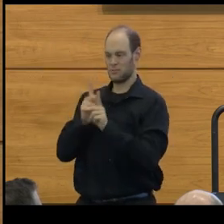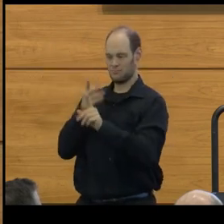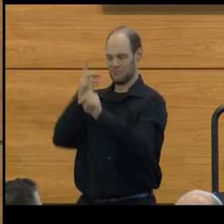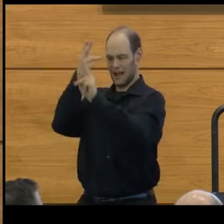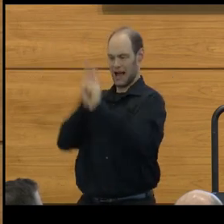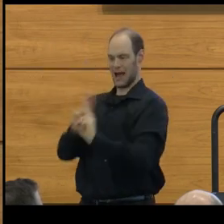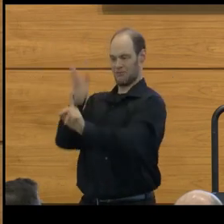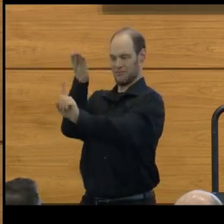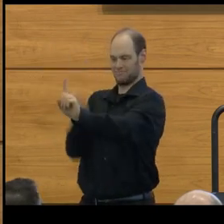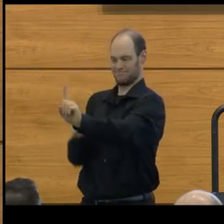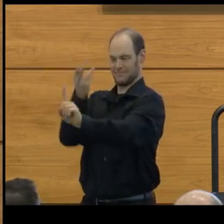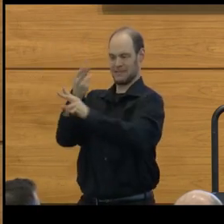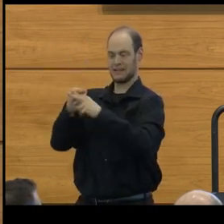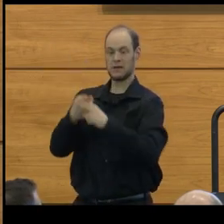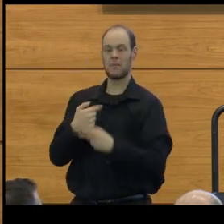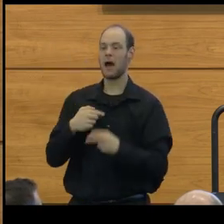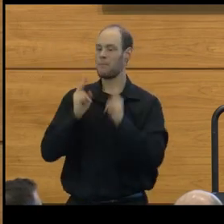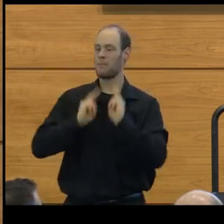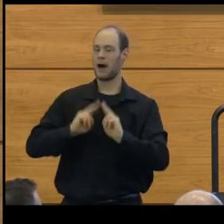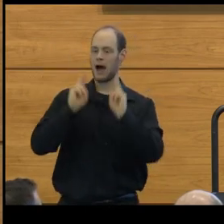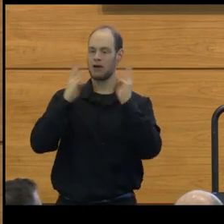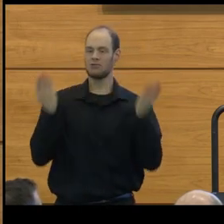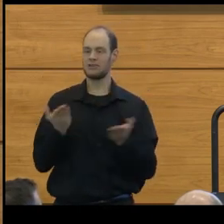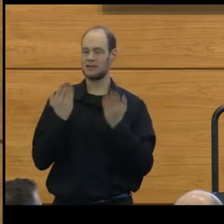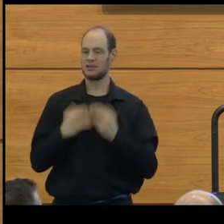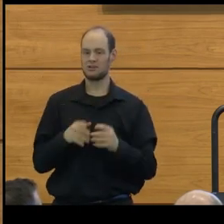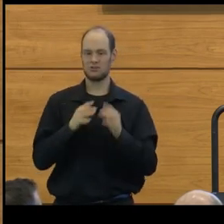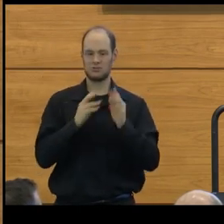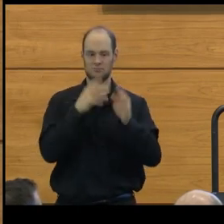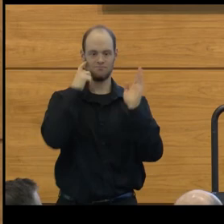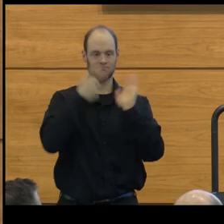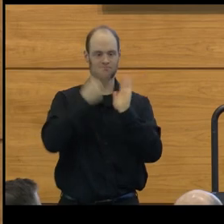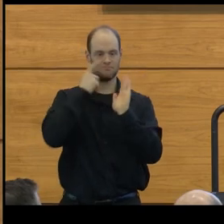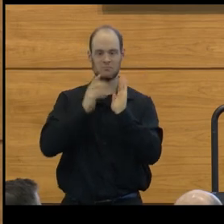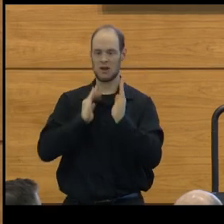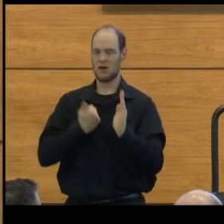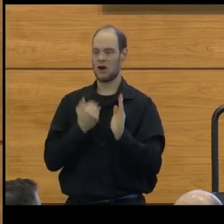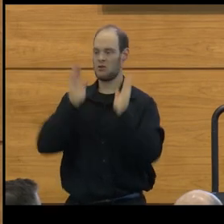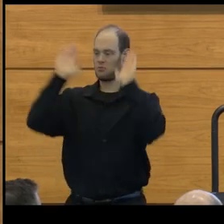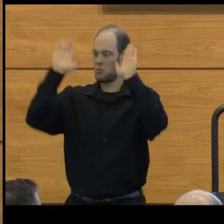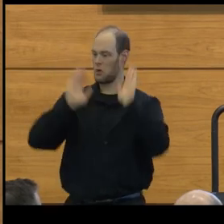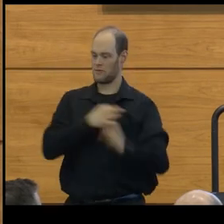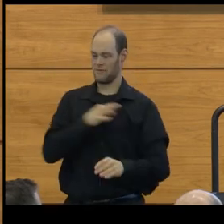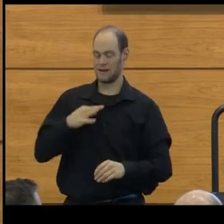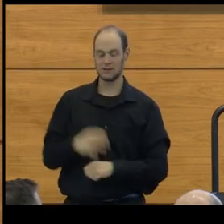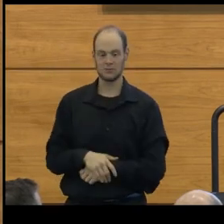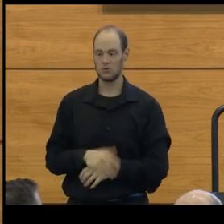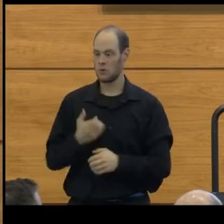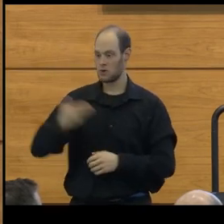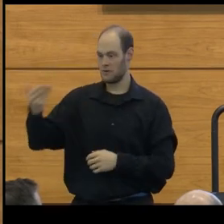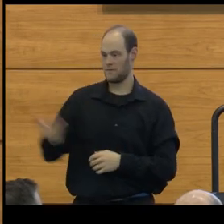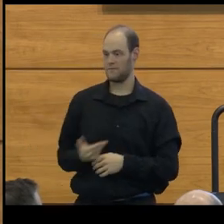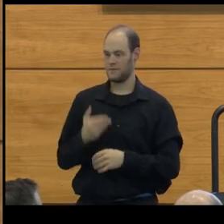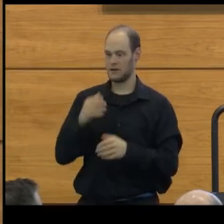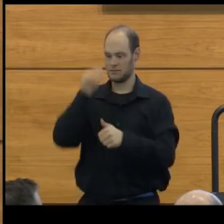I'm honored to be involved in today's ceremony to recognize our outstanding faculty members. I would like to invite Provost Laurie McCauley